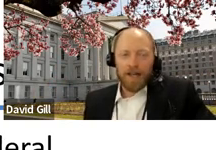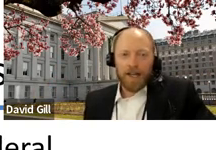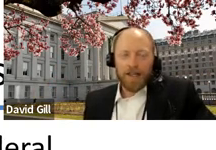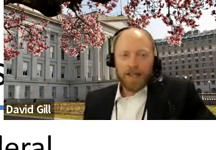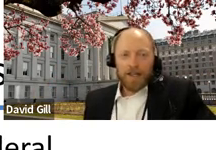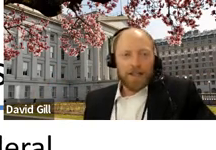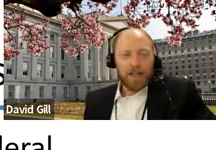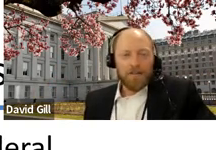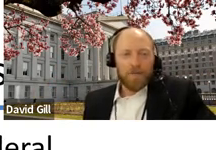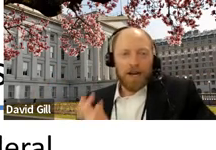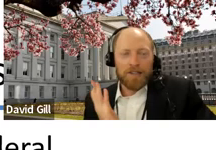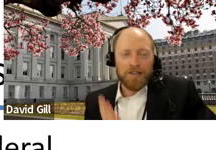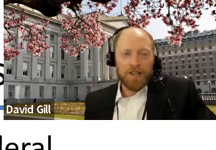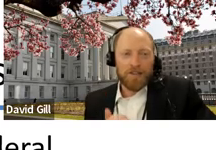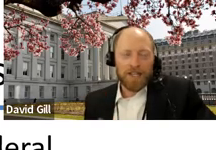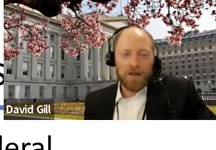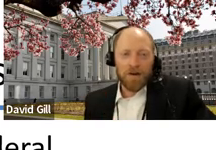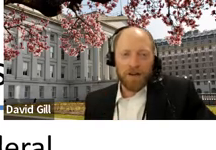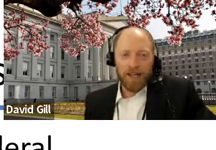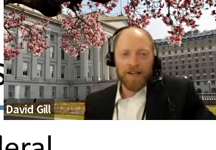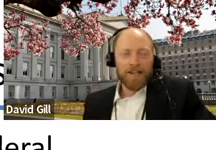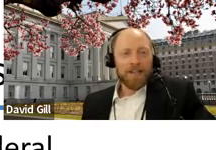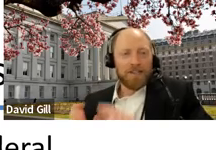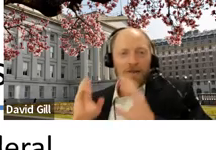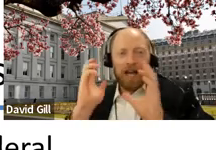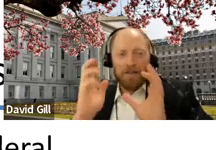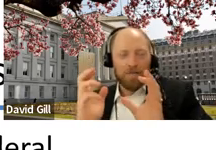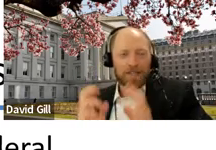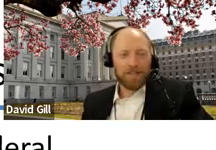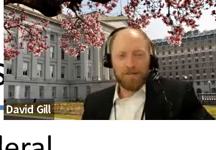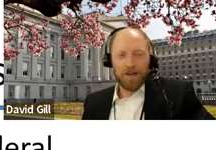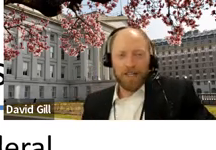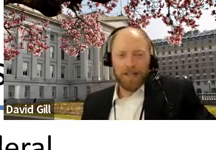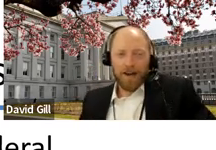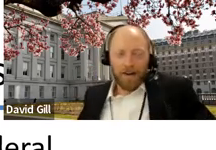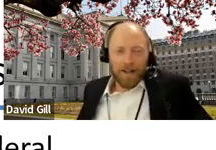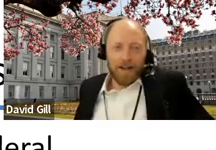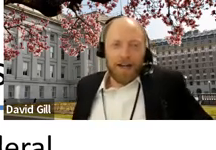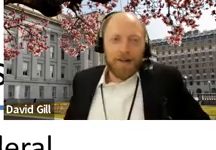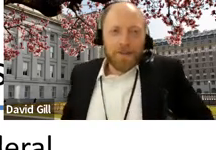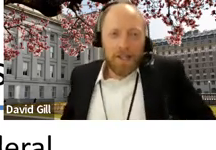And if your product is sustainability, do you have a place front and center?